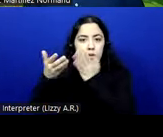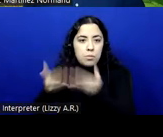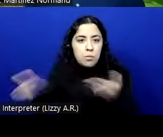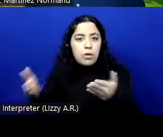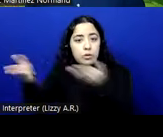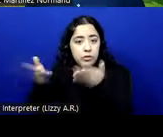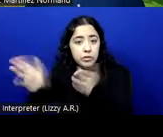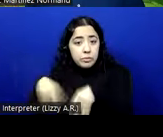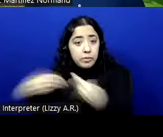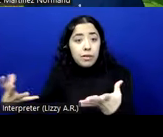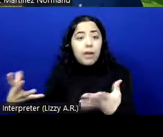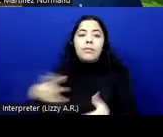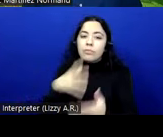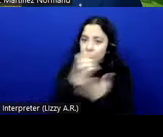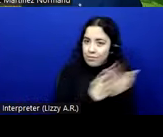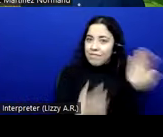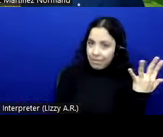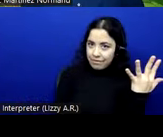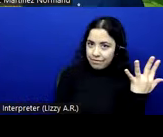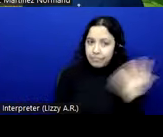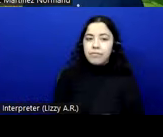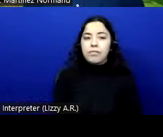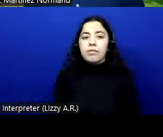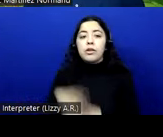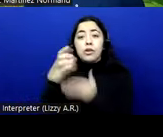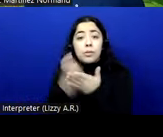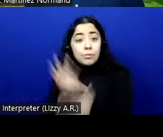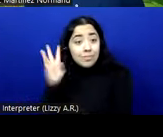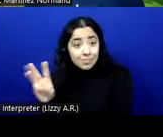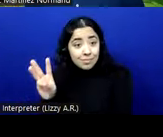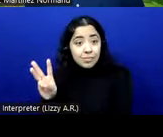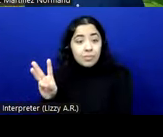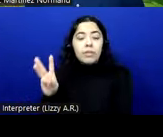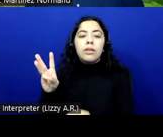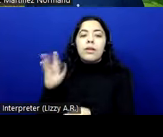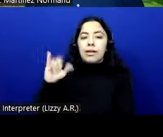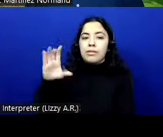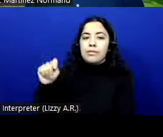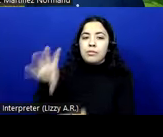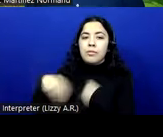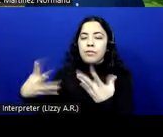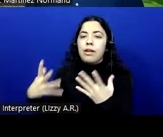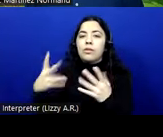Then we have Chapter 6 with this ICT which is providing communication between people. And, yes,